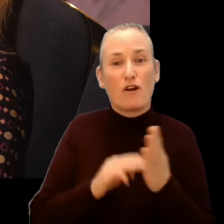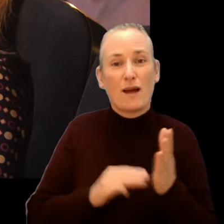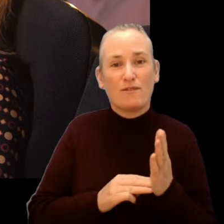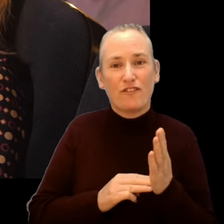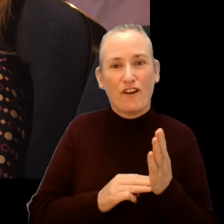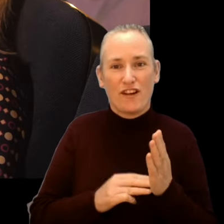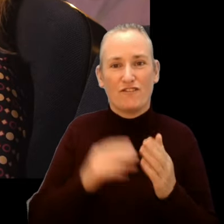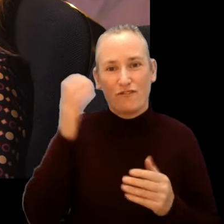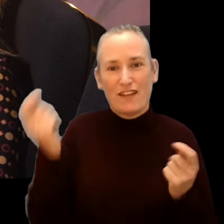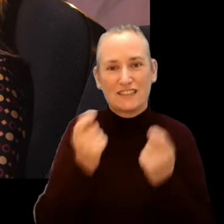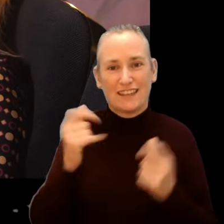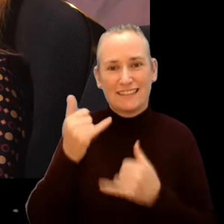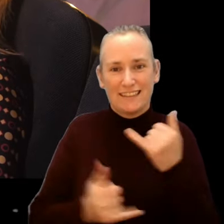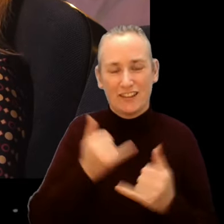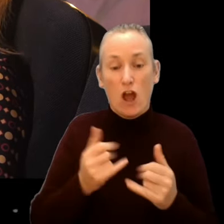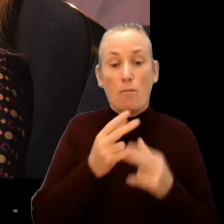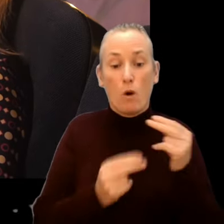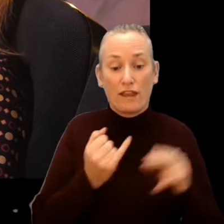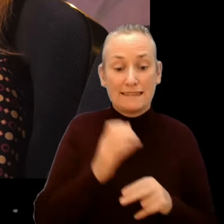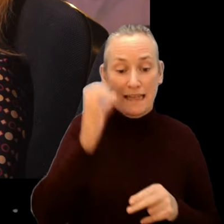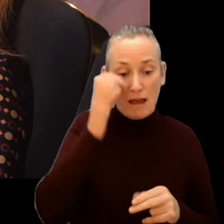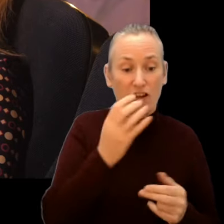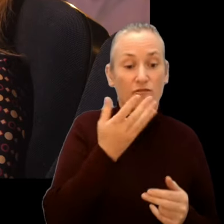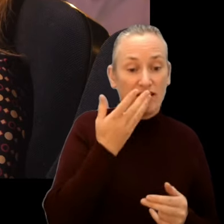this year, presented in cinemas from 5th to the 12th of November